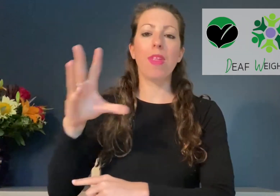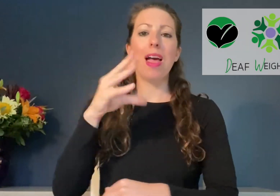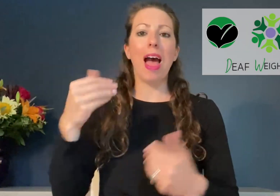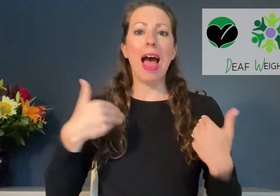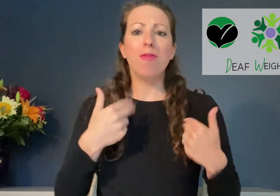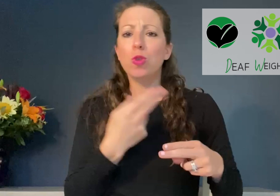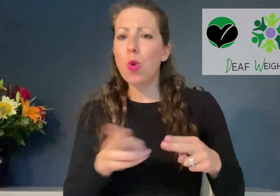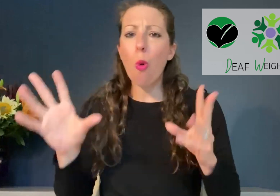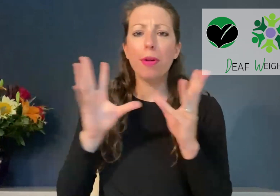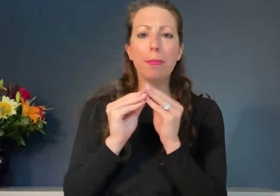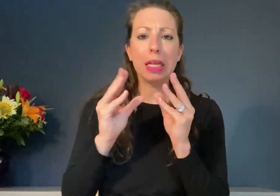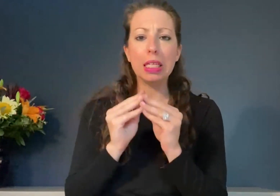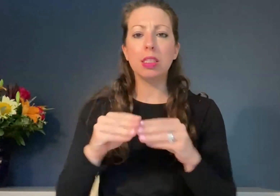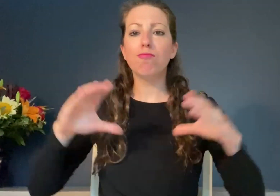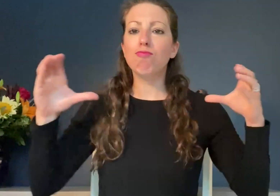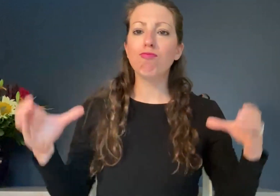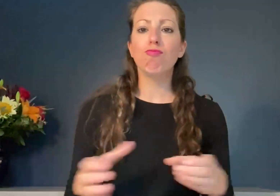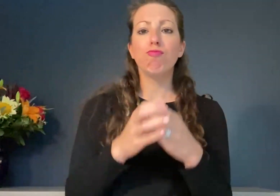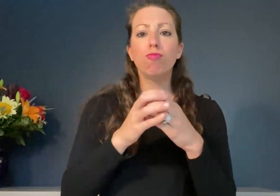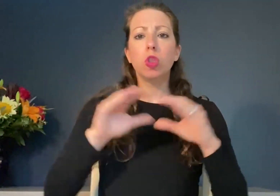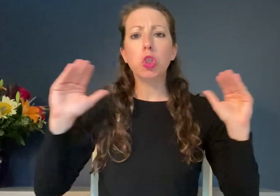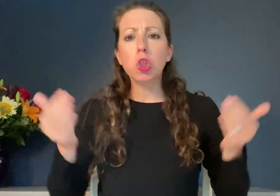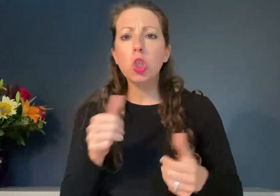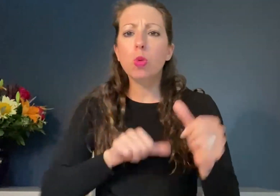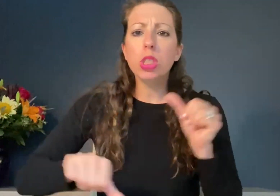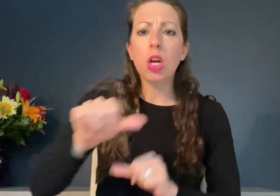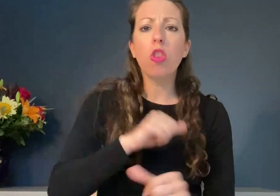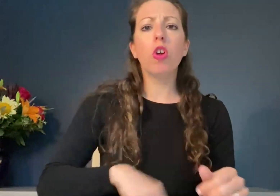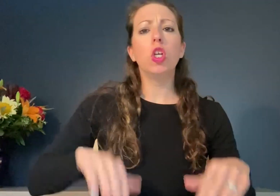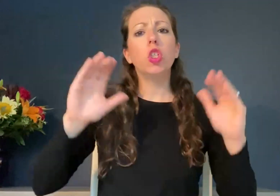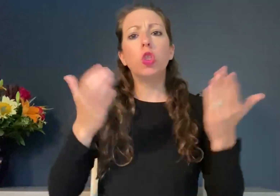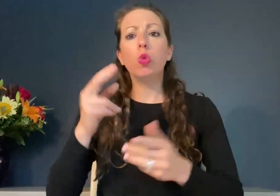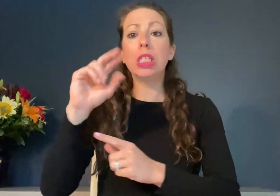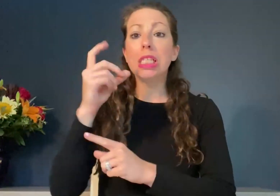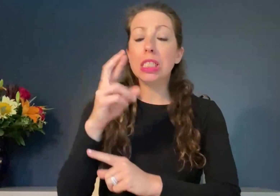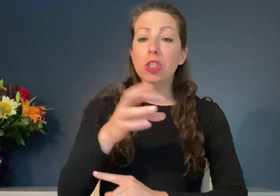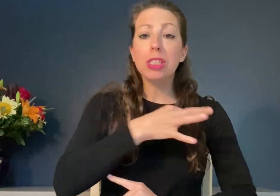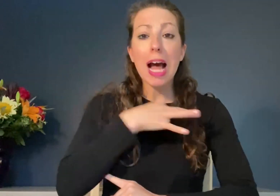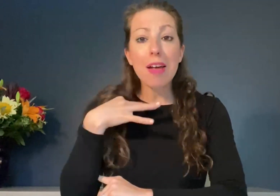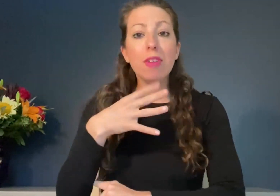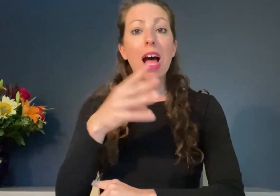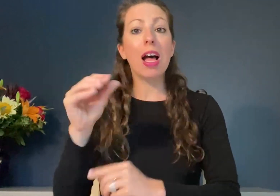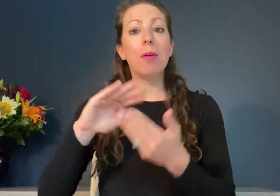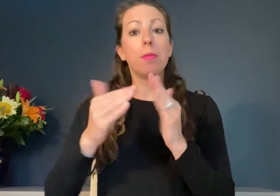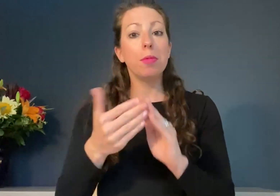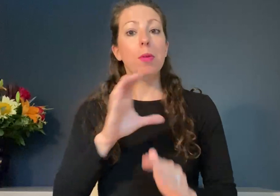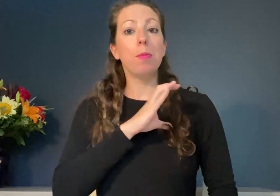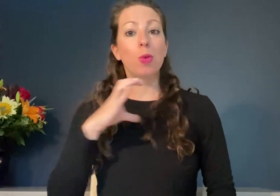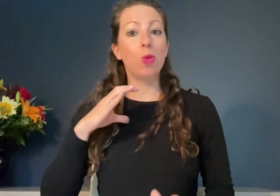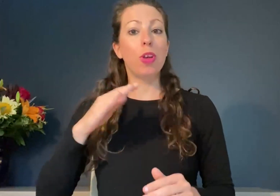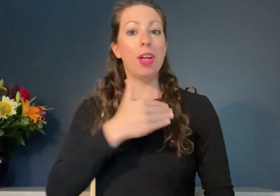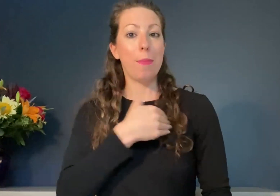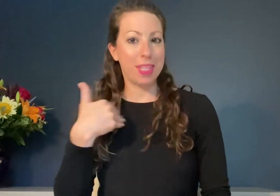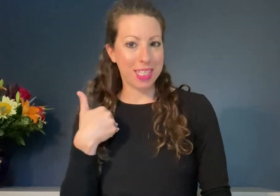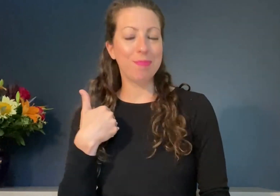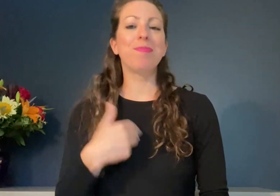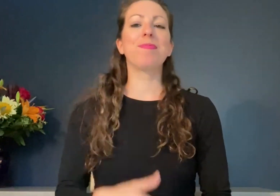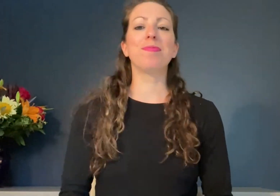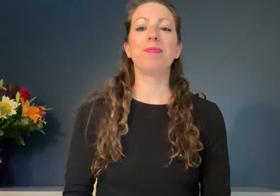We will have a short meeting to introduce each other including the NCDHR staff and Community Committee members.